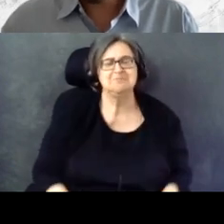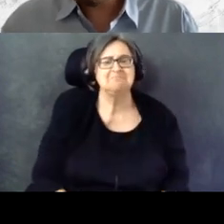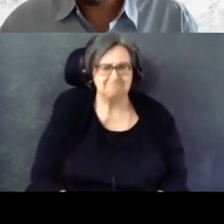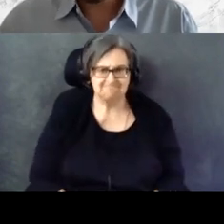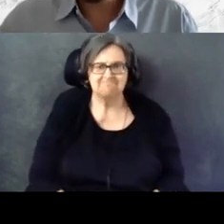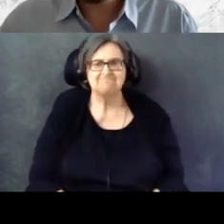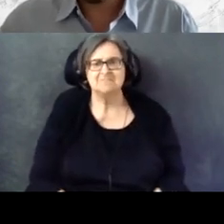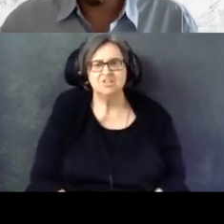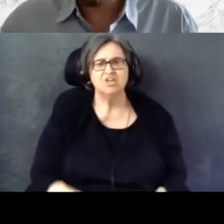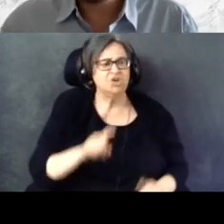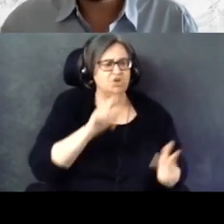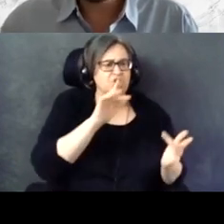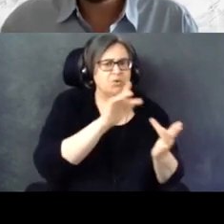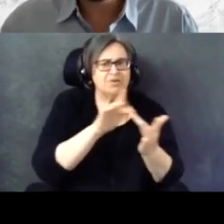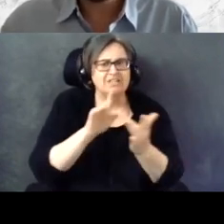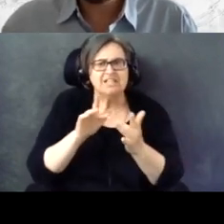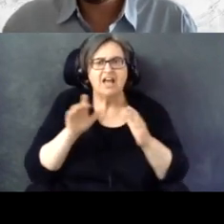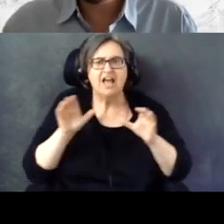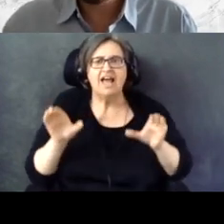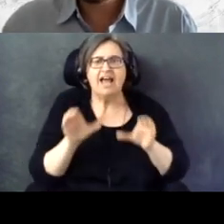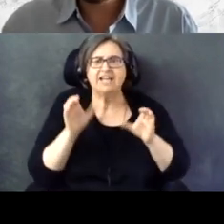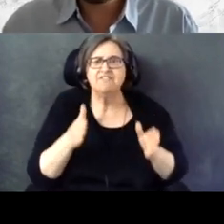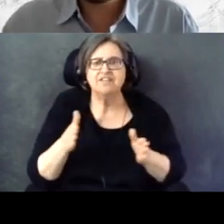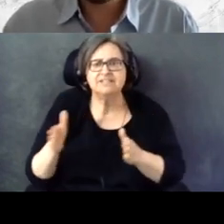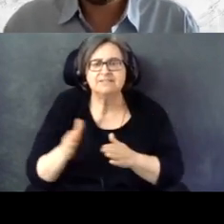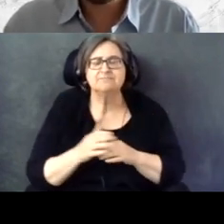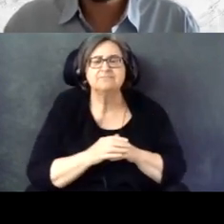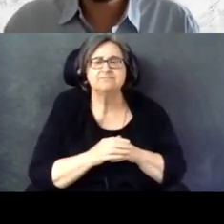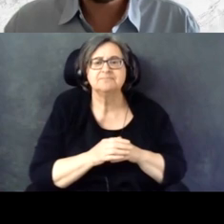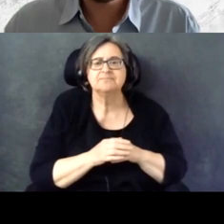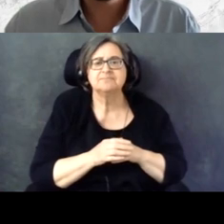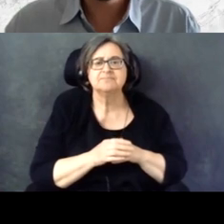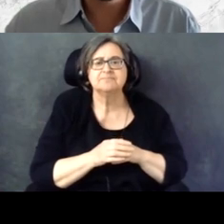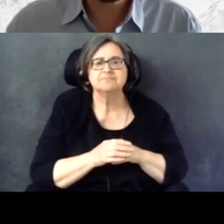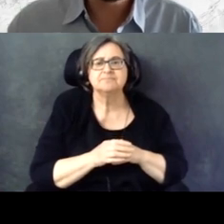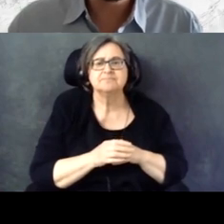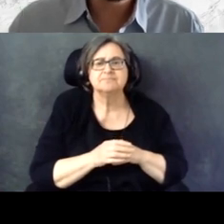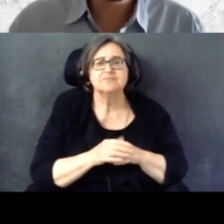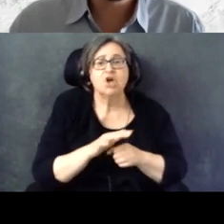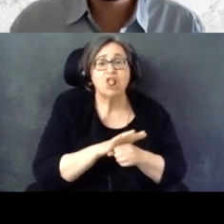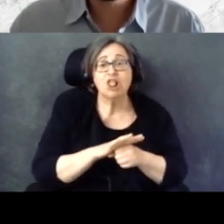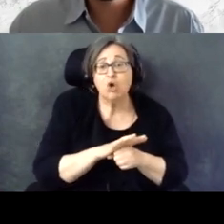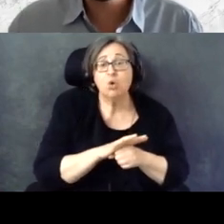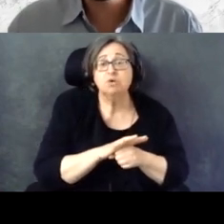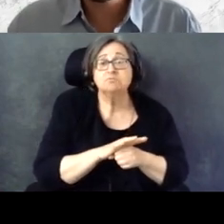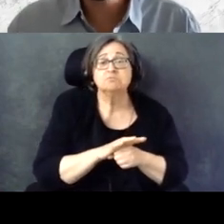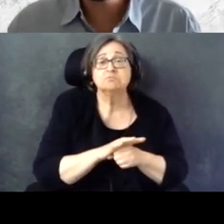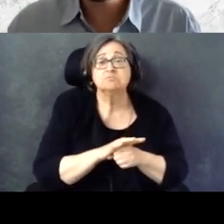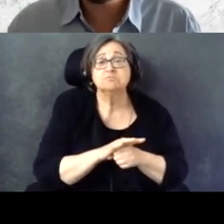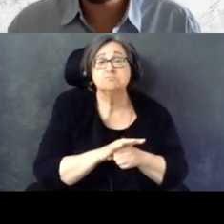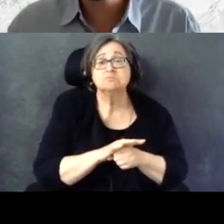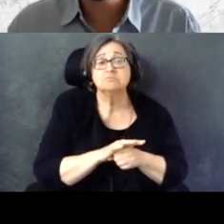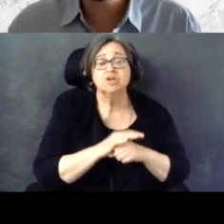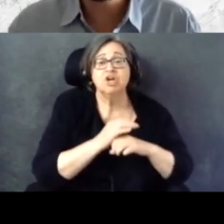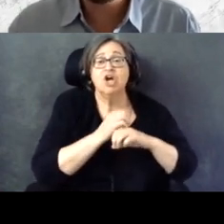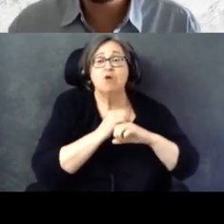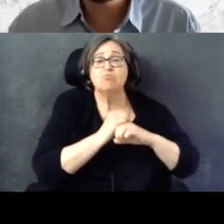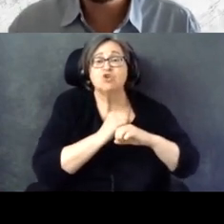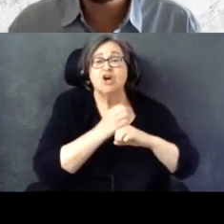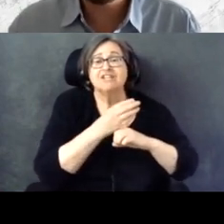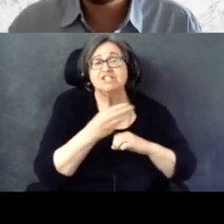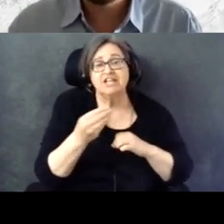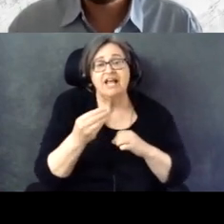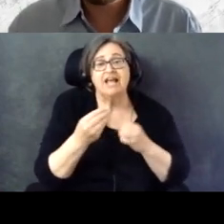Get in touch with activists at the local Protection and Advocacy agency.